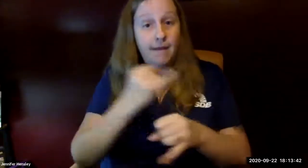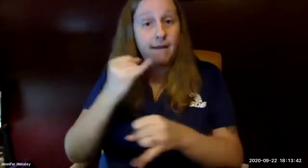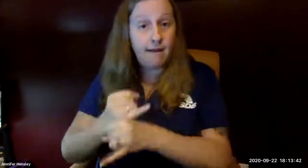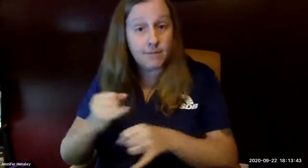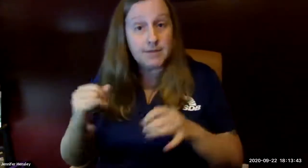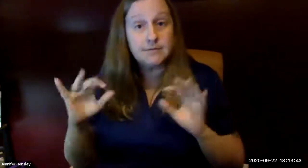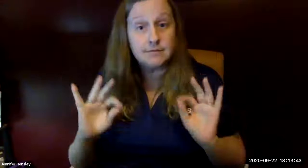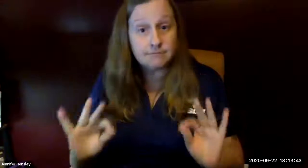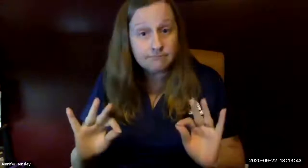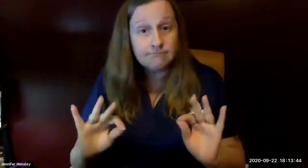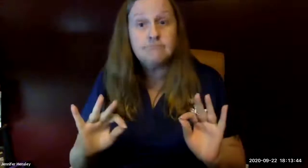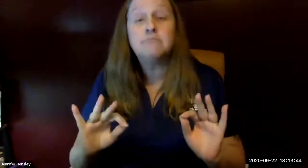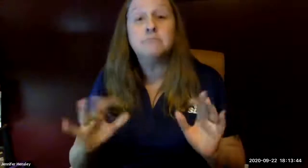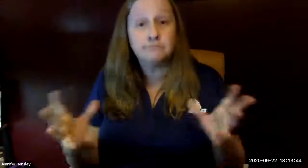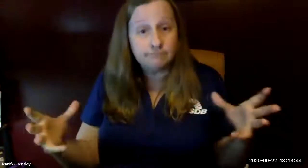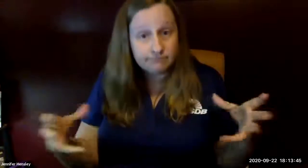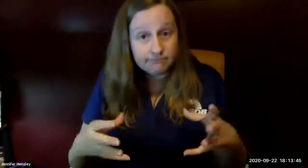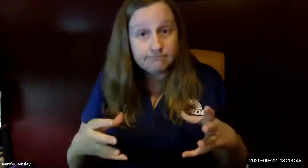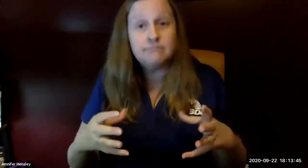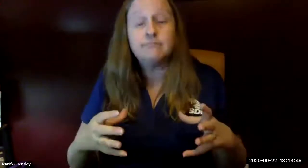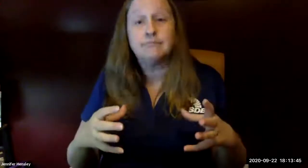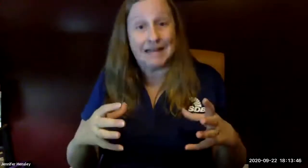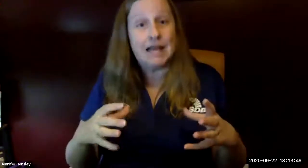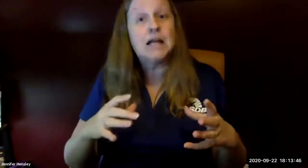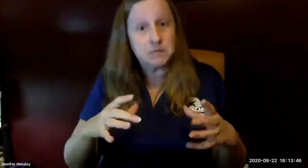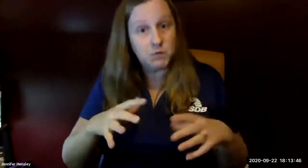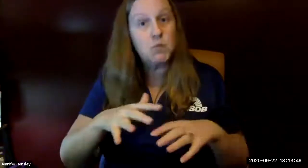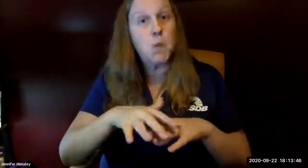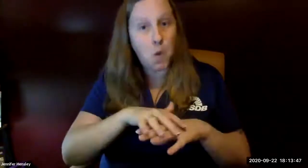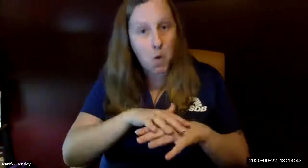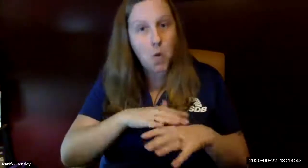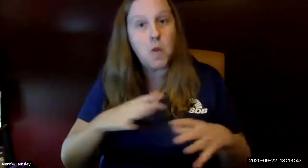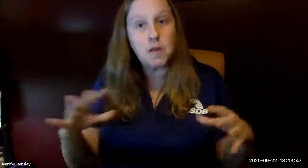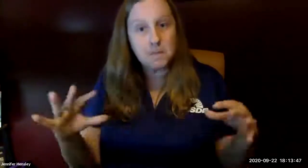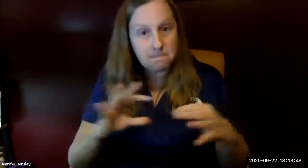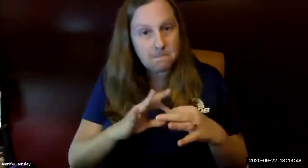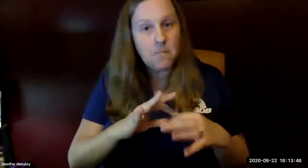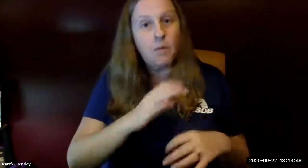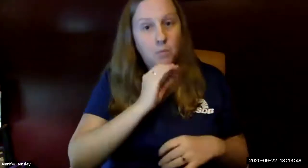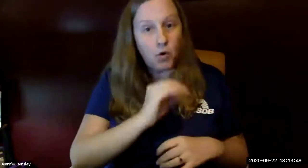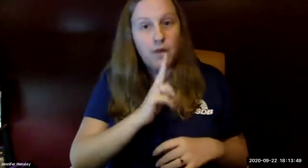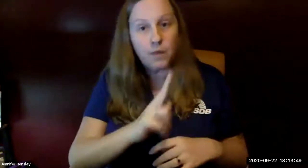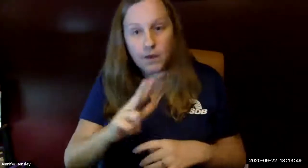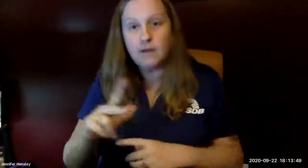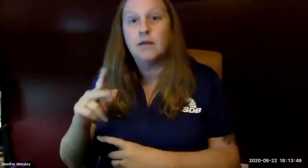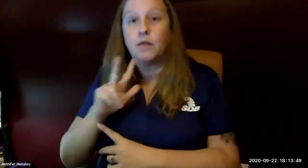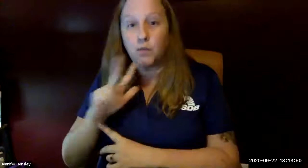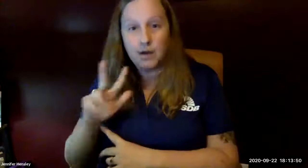the preschool program from both campus joined the early learning program